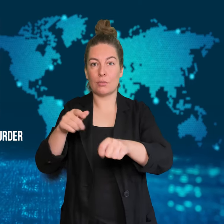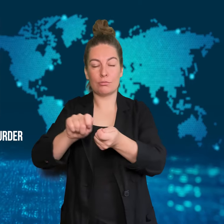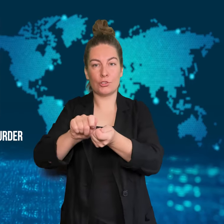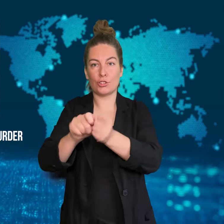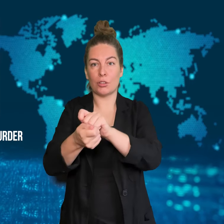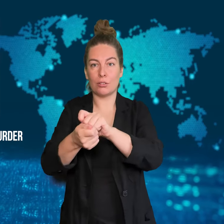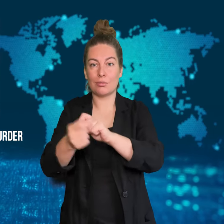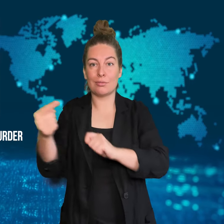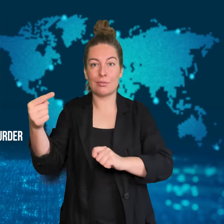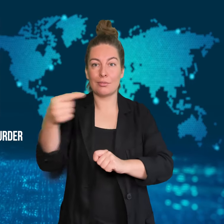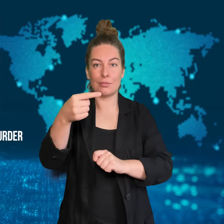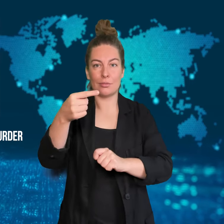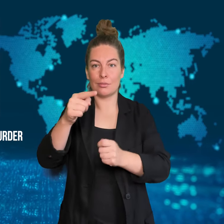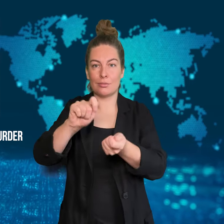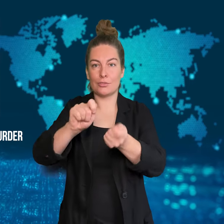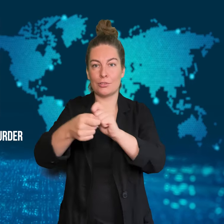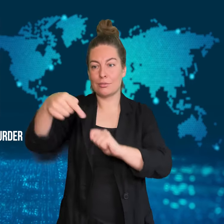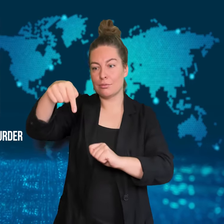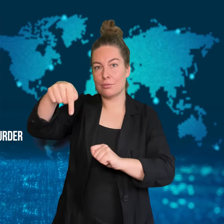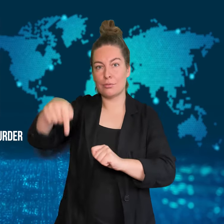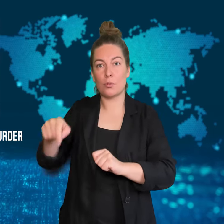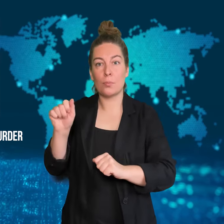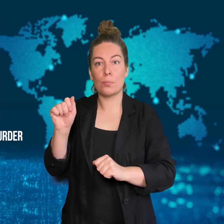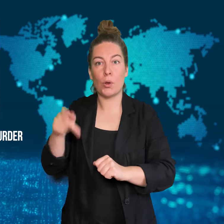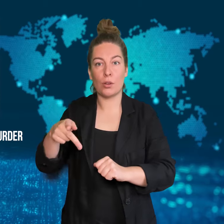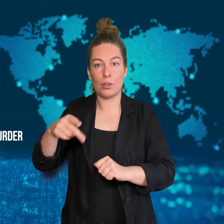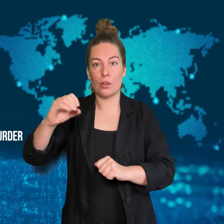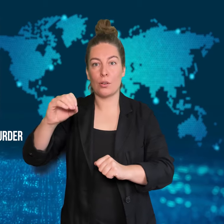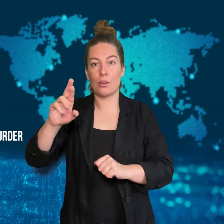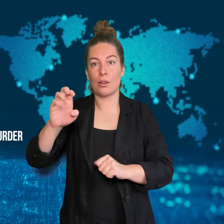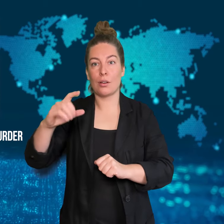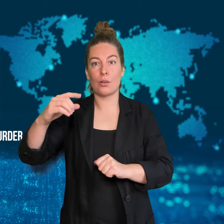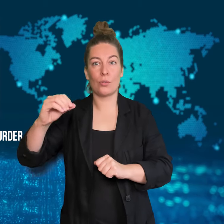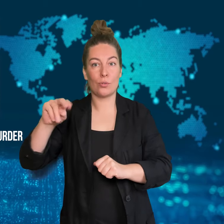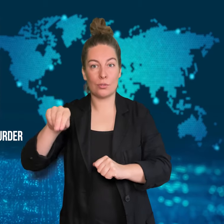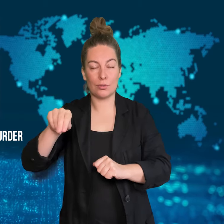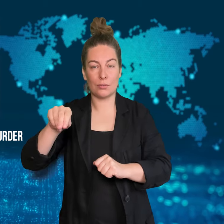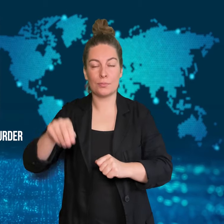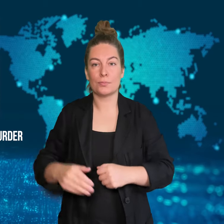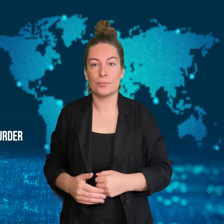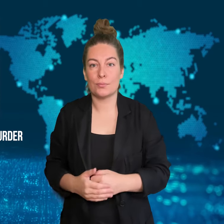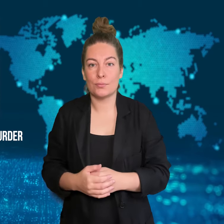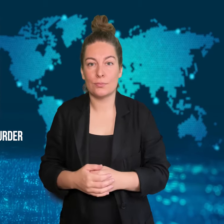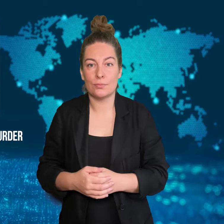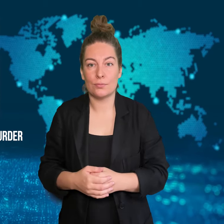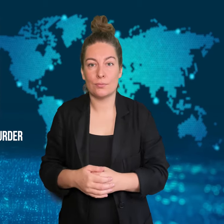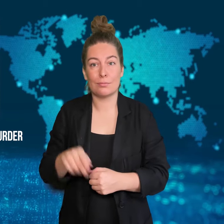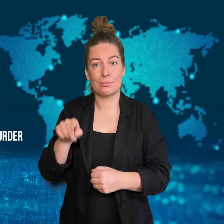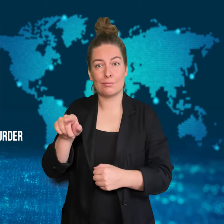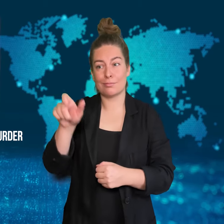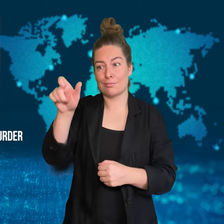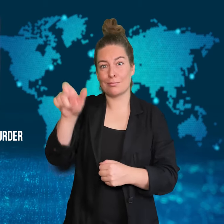the plane's engines, the plane was diverted to Portland, Oregon.